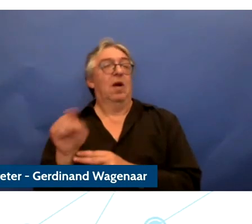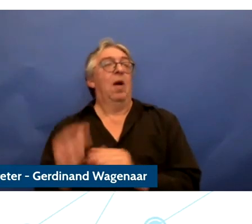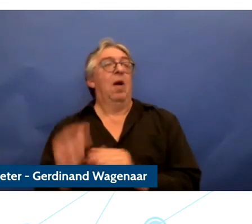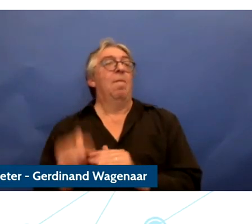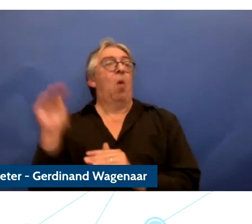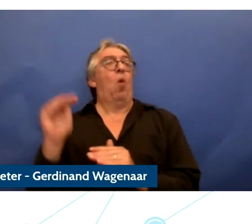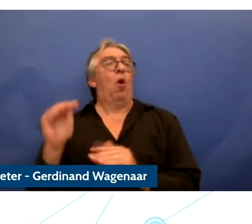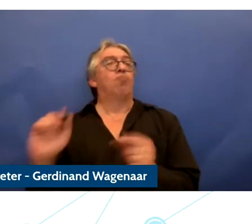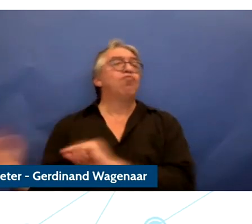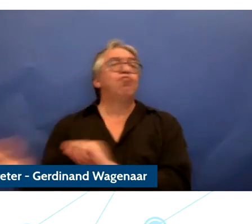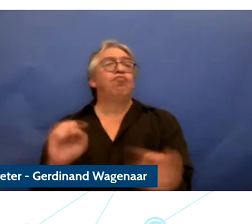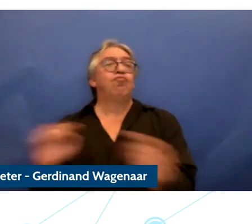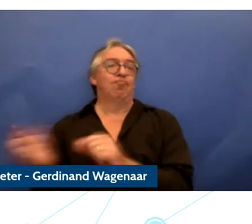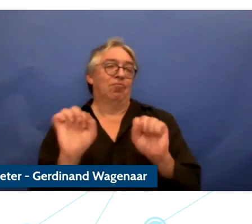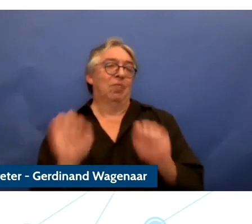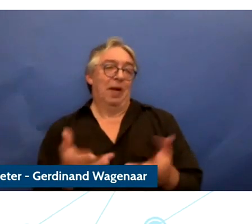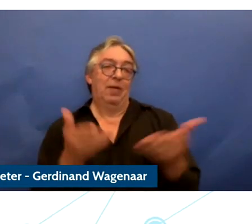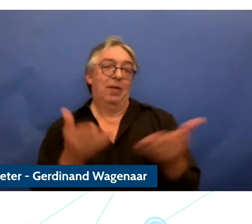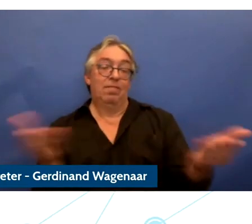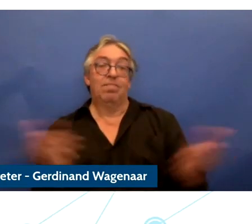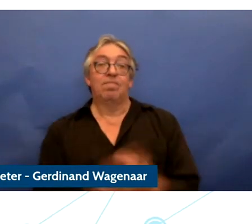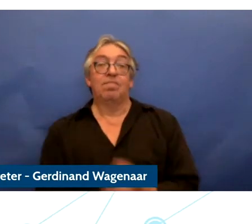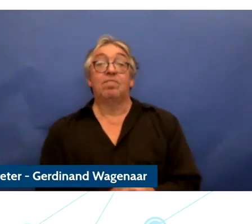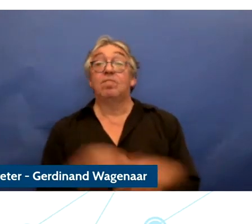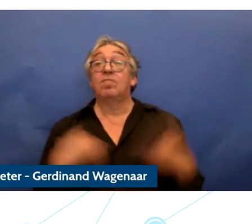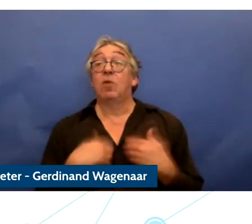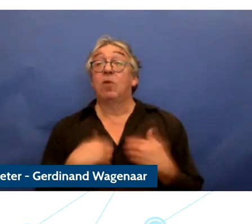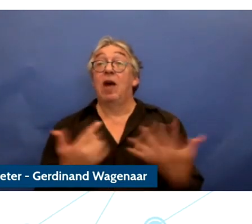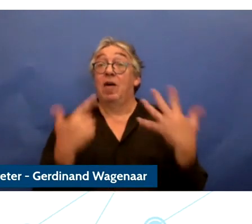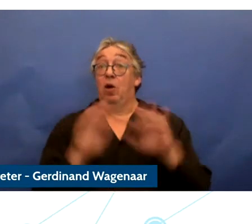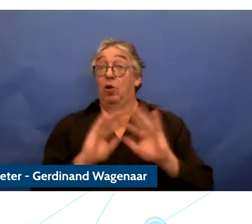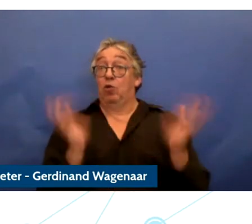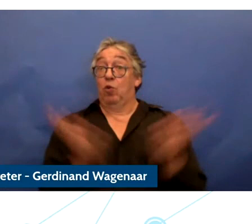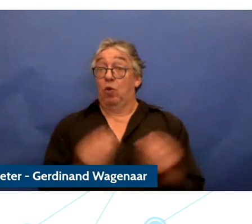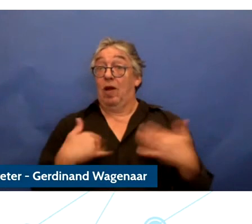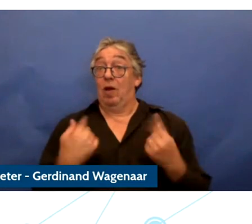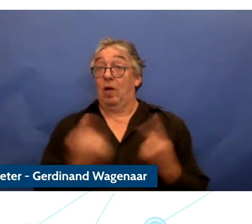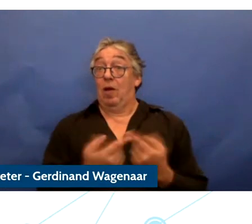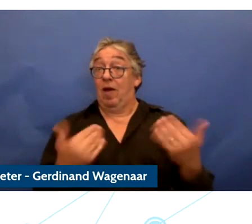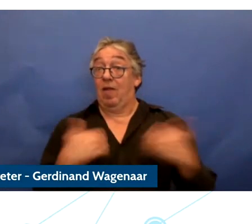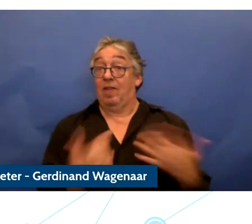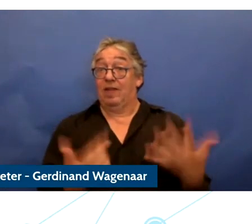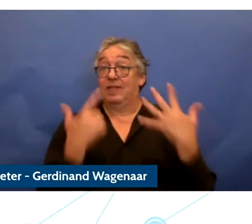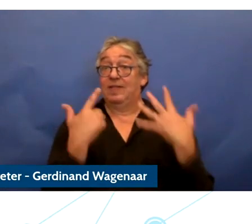We have seven deep dives and a couple of them run in parallel tomorrow morning.